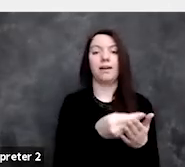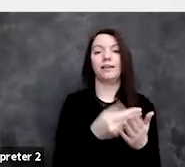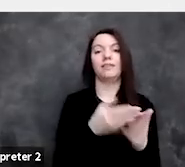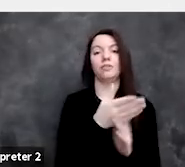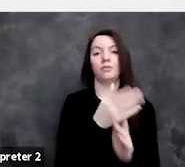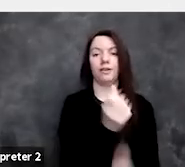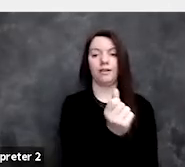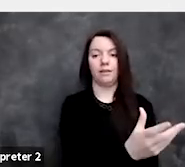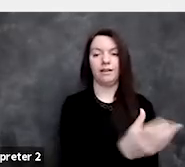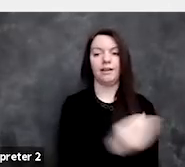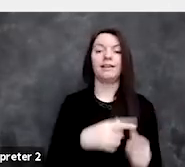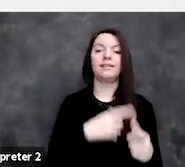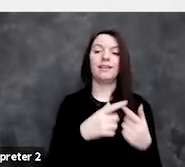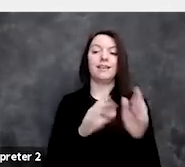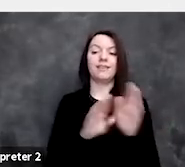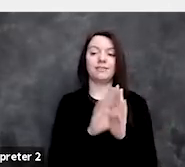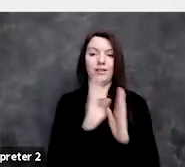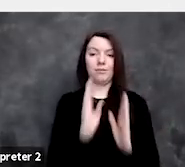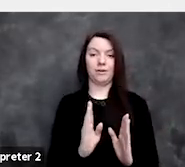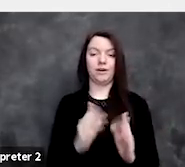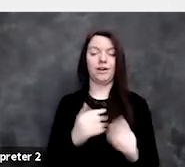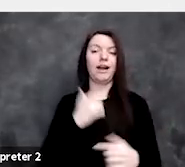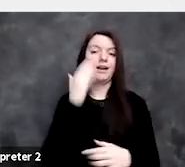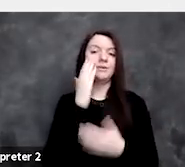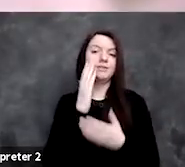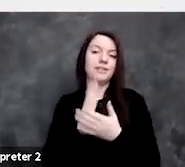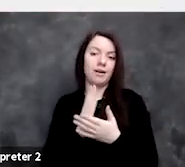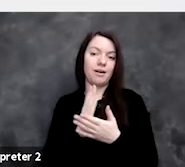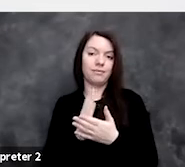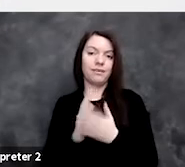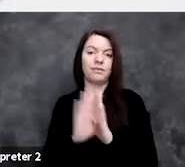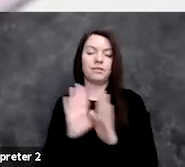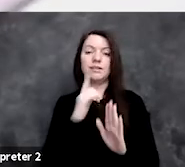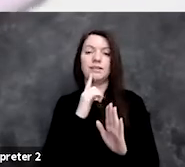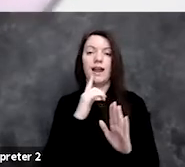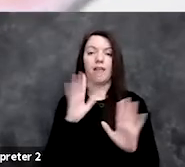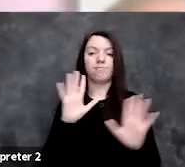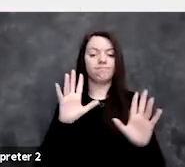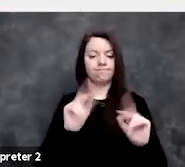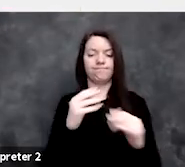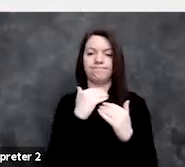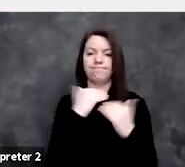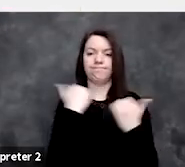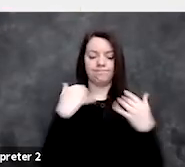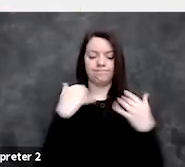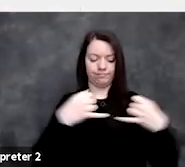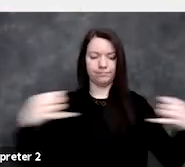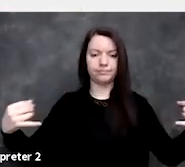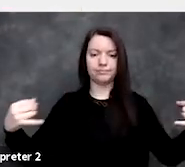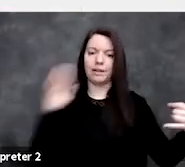and as a developer, I know some developers who said, "Nope, I don't want to be involved in this",